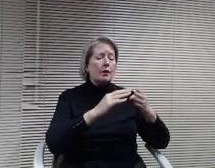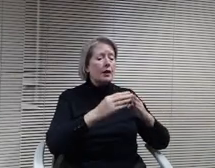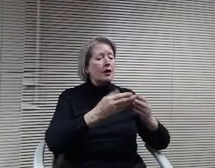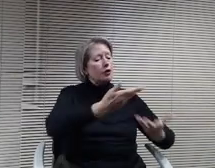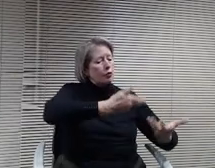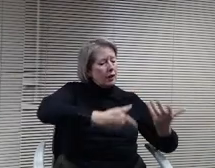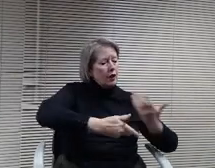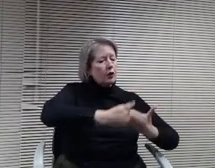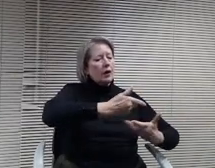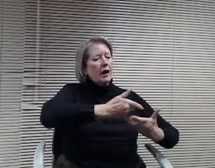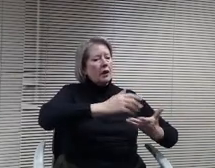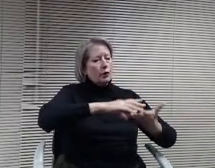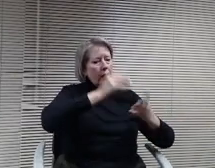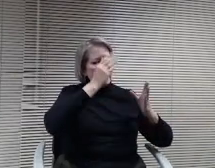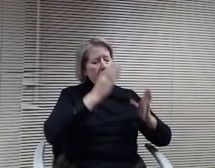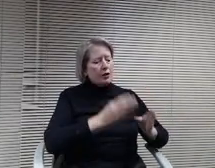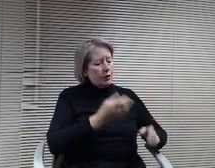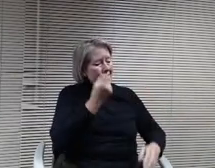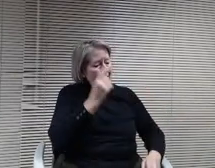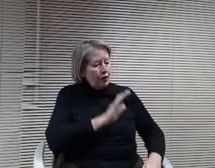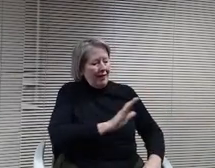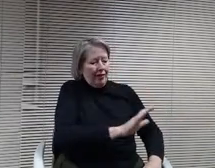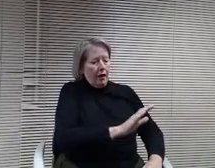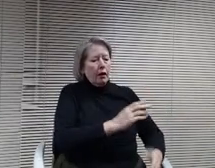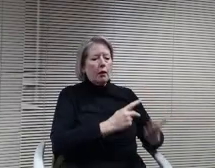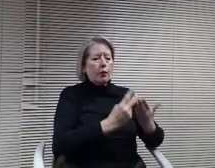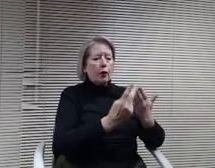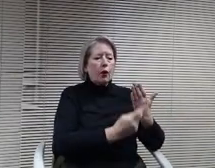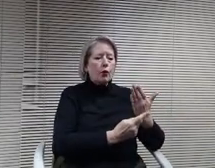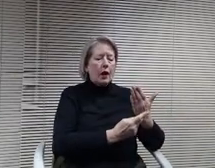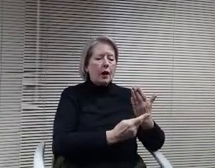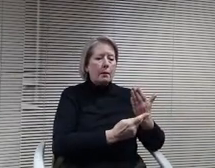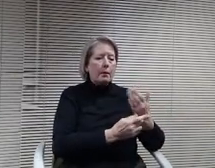them and understand the program and participate in it. And so